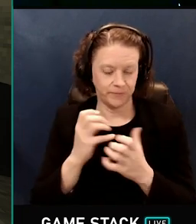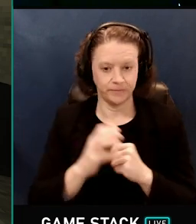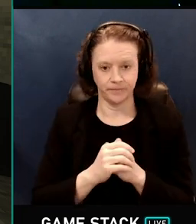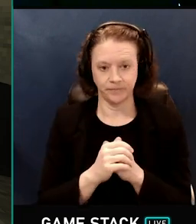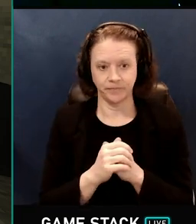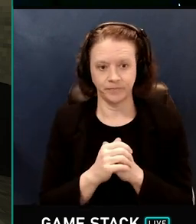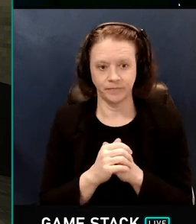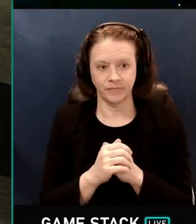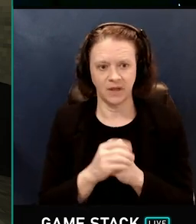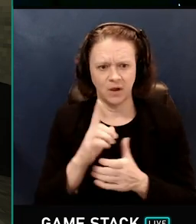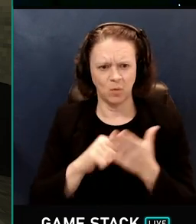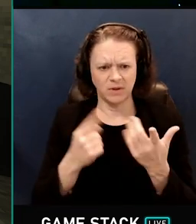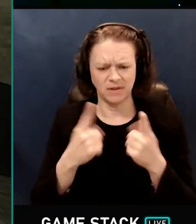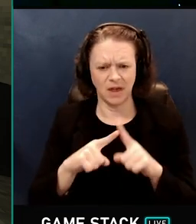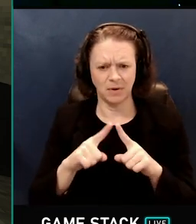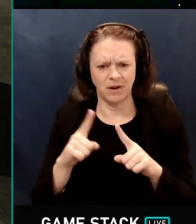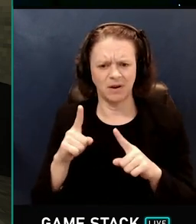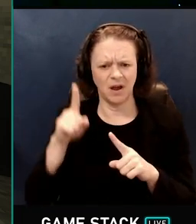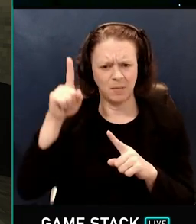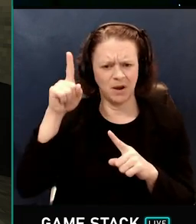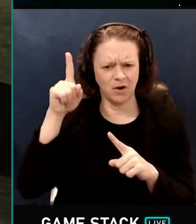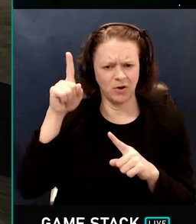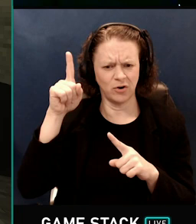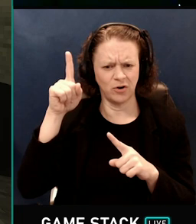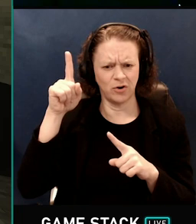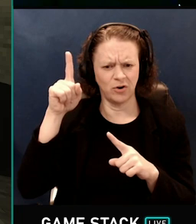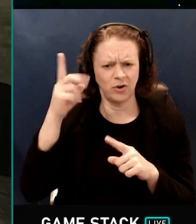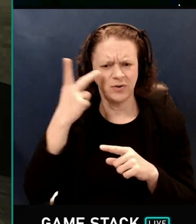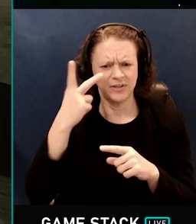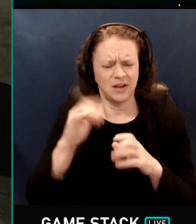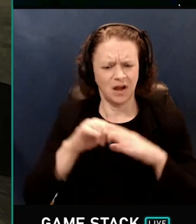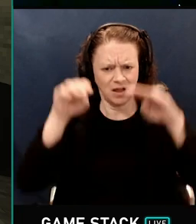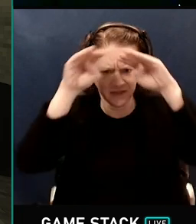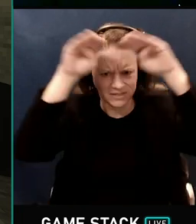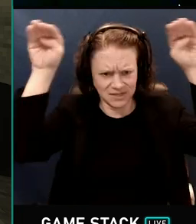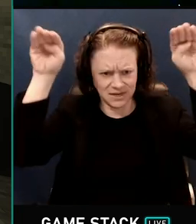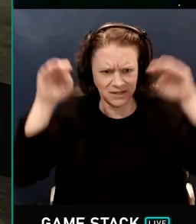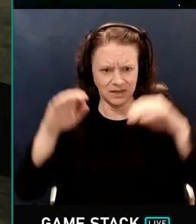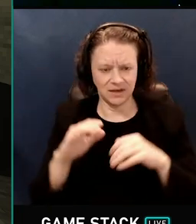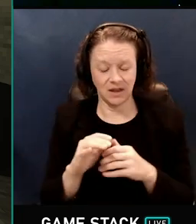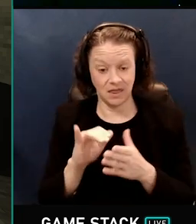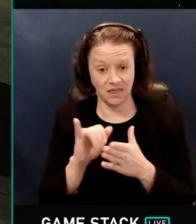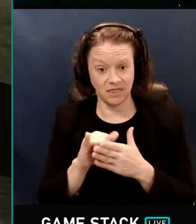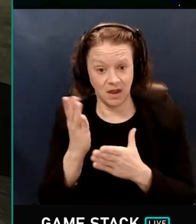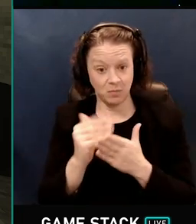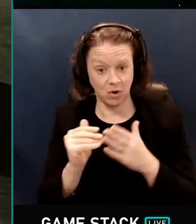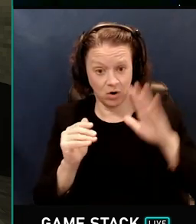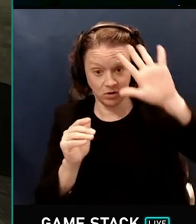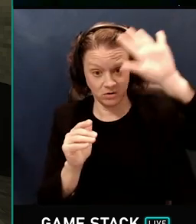But what's going on up here? On the ceiling, this part of the ceiling also can't